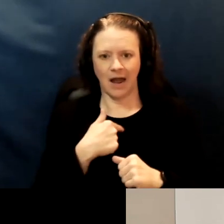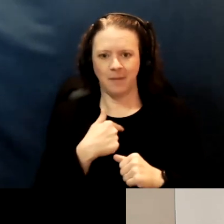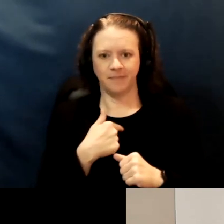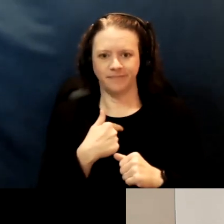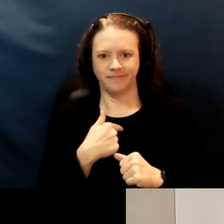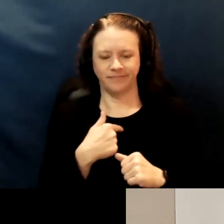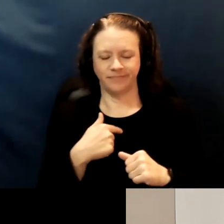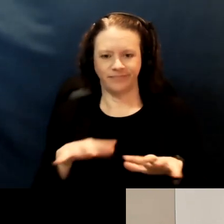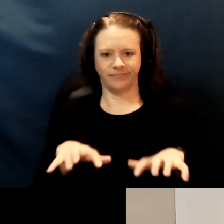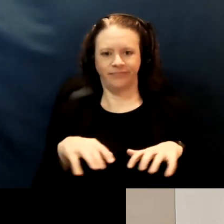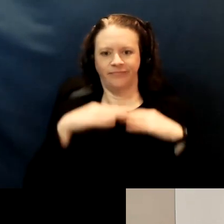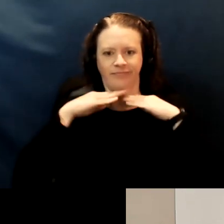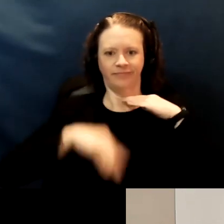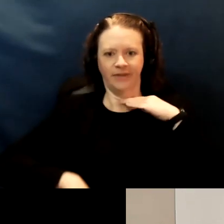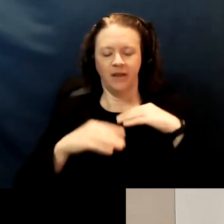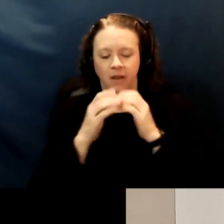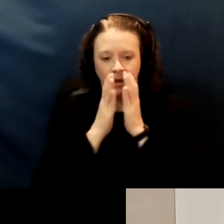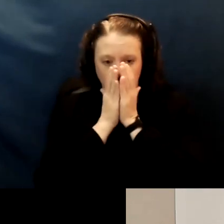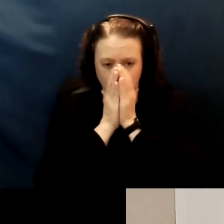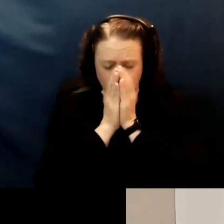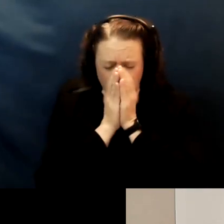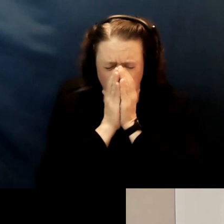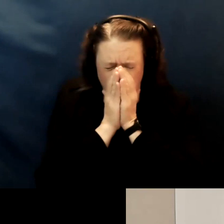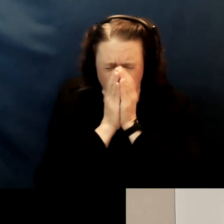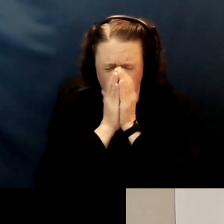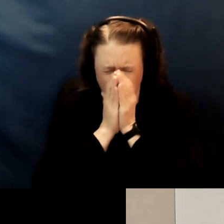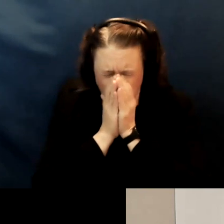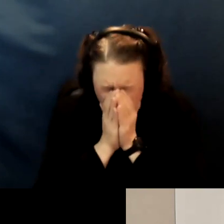So, if you could put it in the chat, I can copy it. Thank you. Okay.